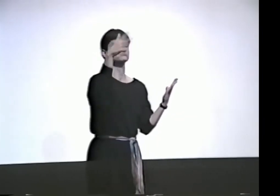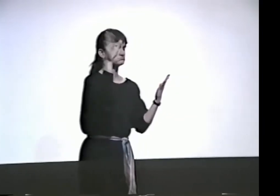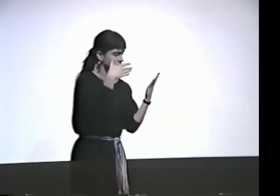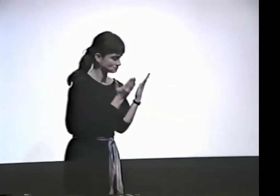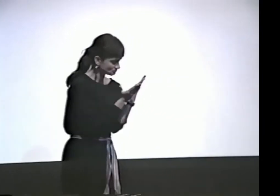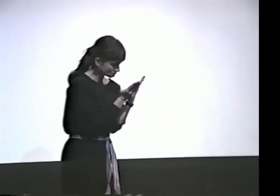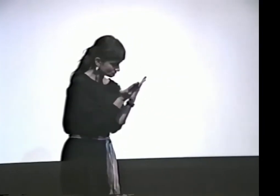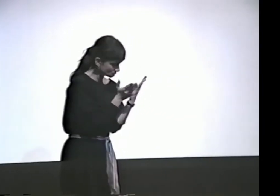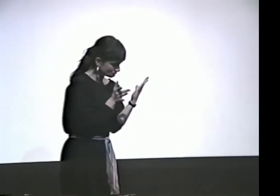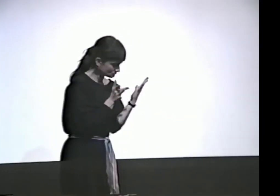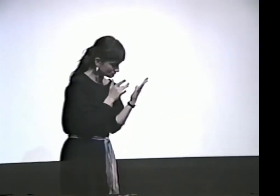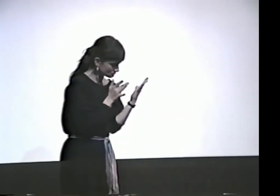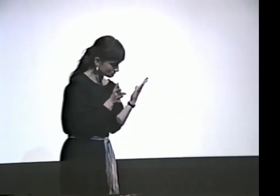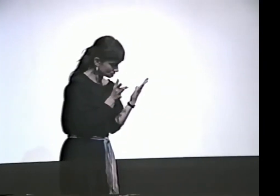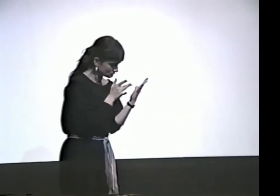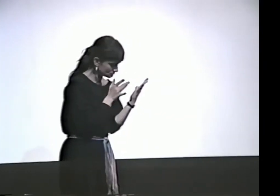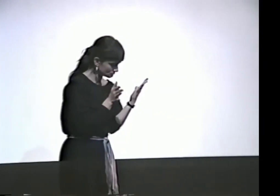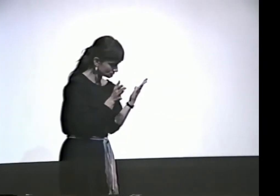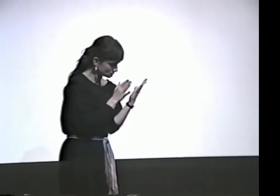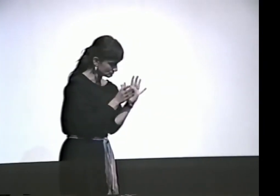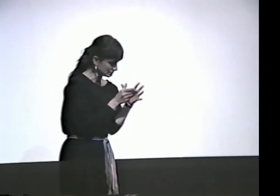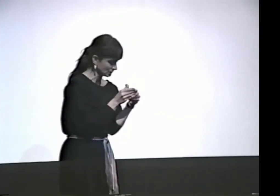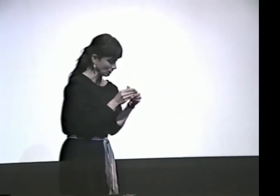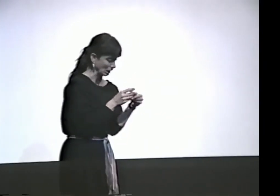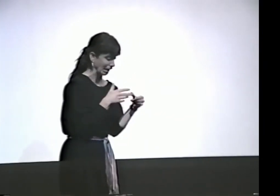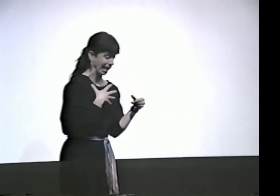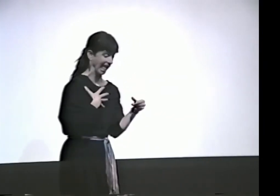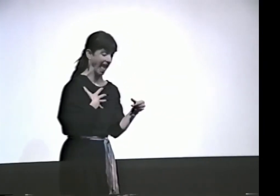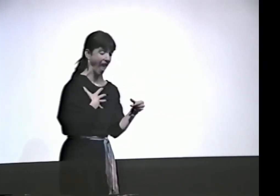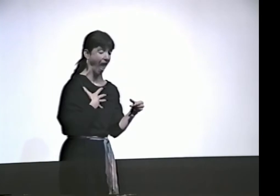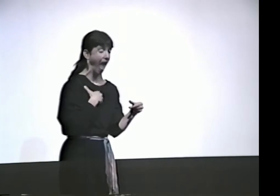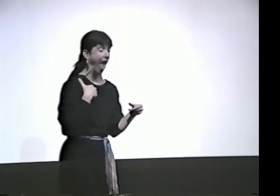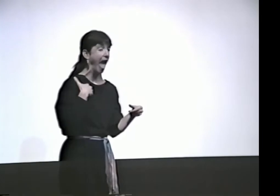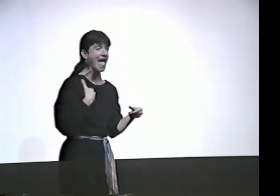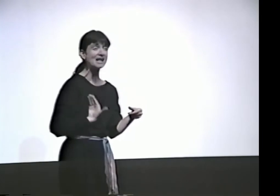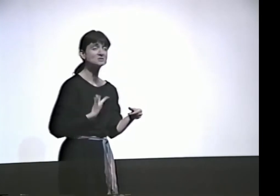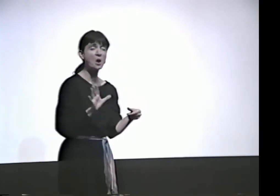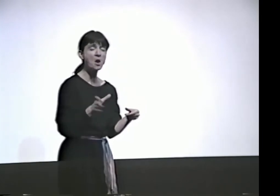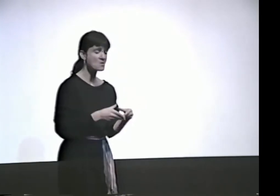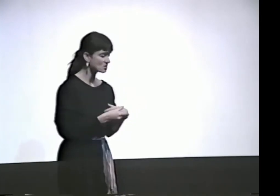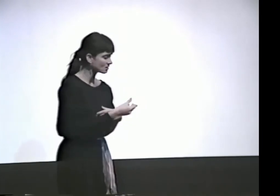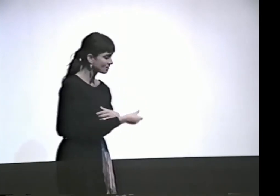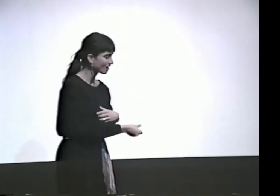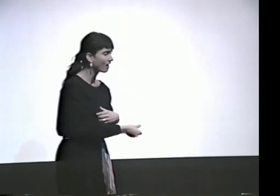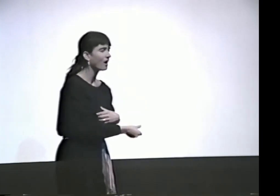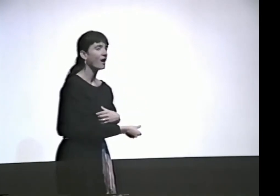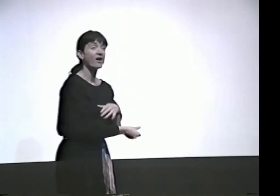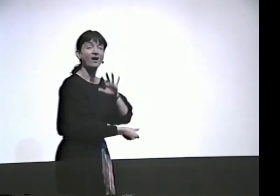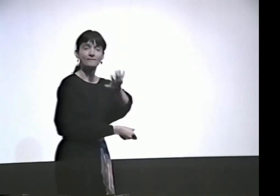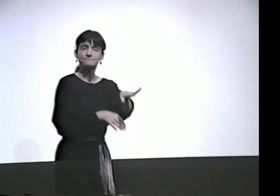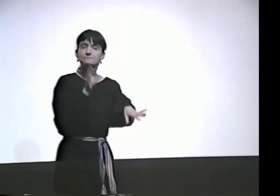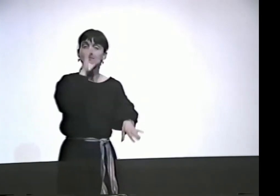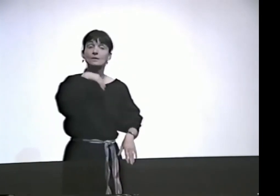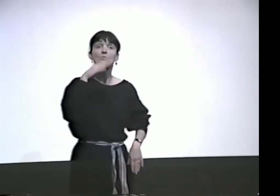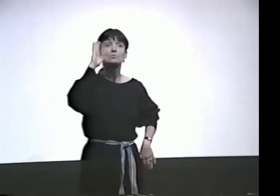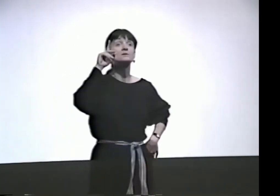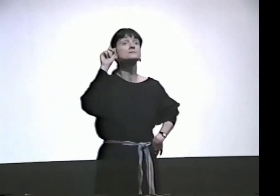OH, BUT DON'T GET ME WRONG, I WASN'T AFRAID. AFTER A WHILE, I GOT TIRED AND I SET THE BOOK DOWN.